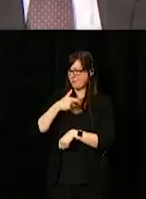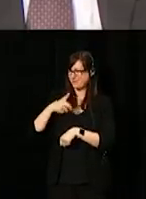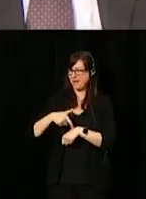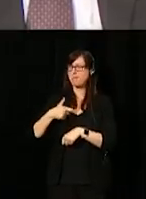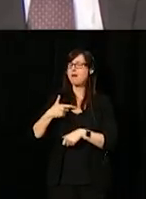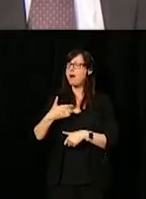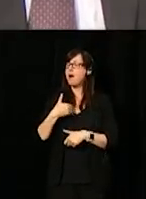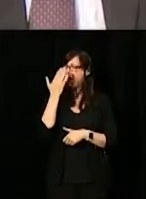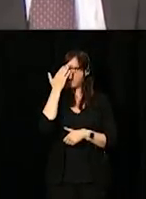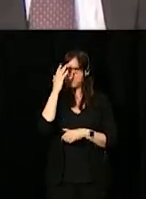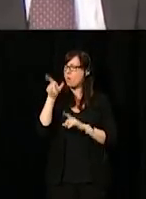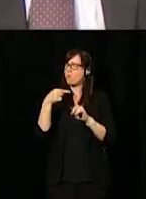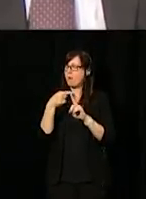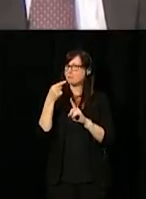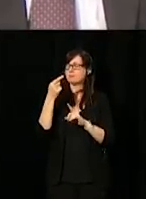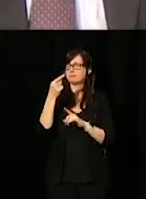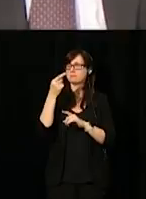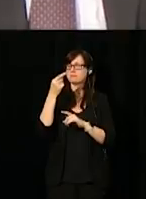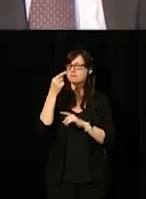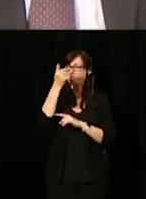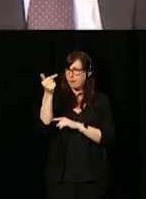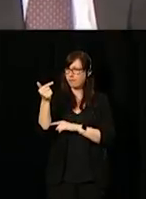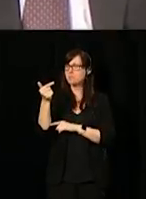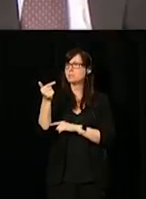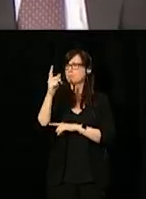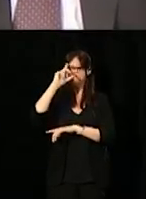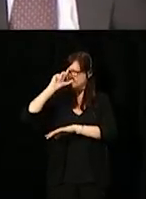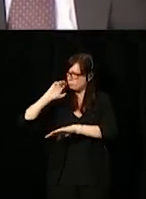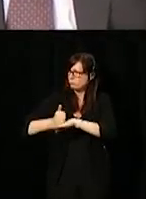I know that when the federal public service puts its mind to doing something,